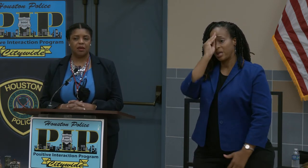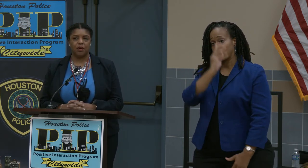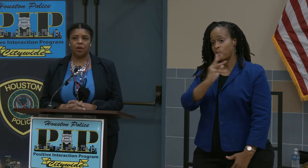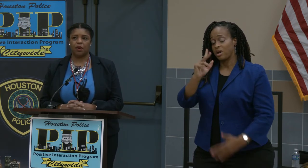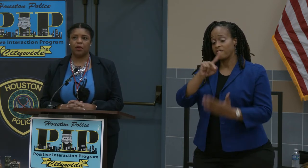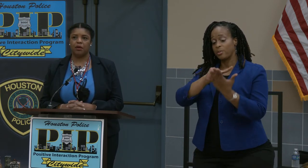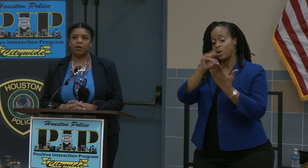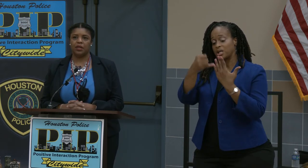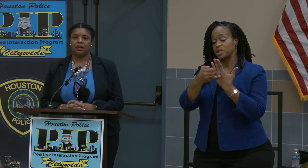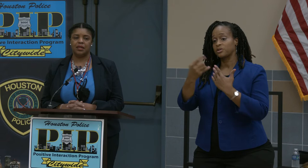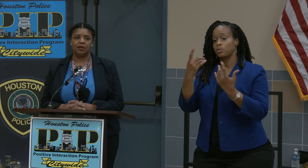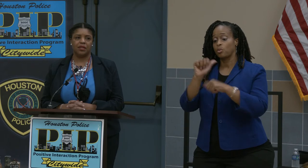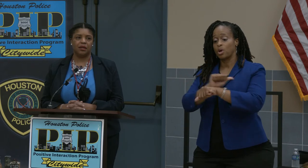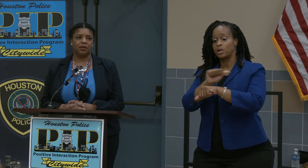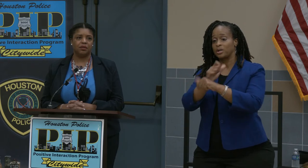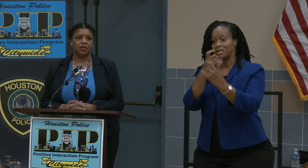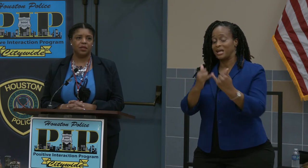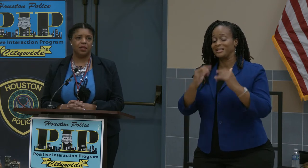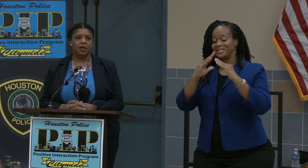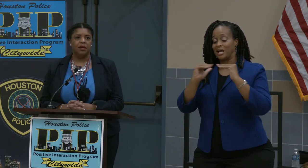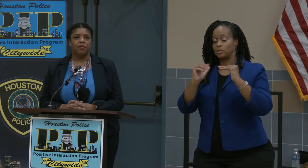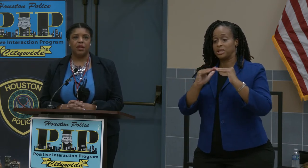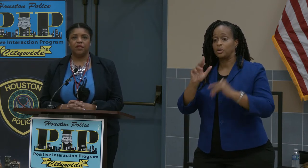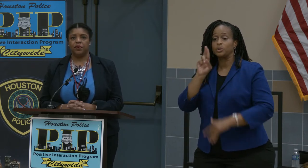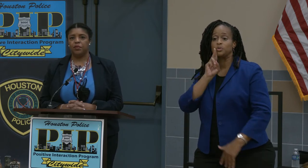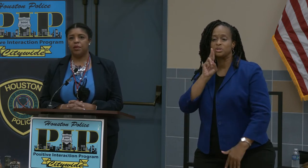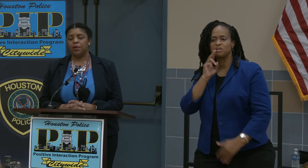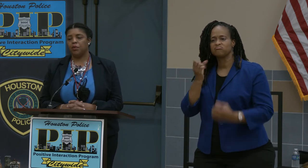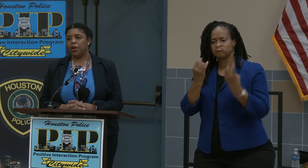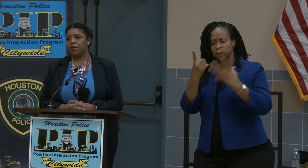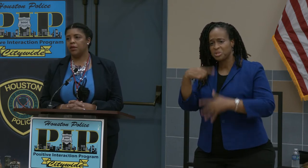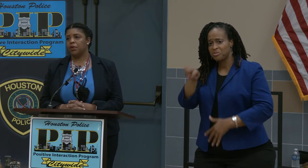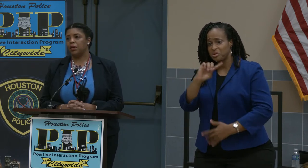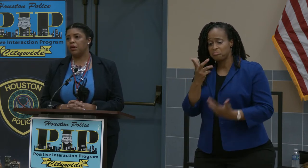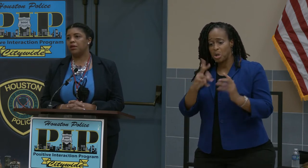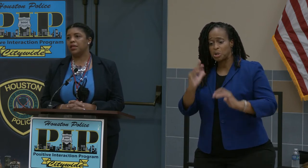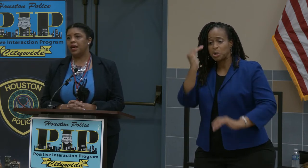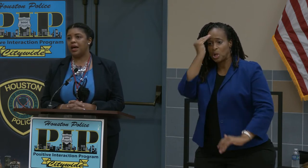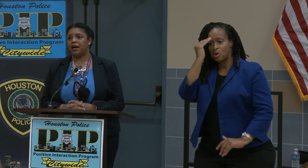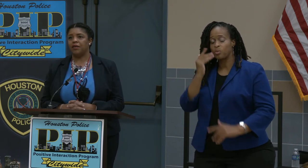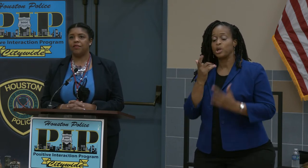we're working on in downtown Houston, many of you may be aware that we currently have